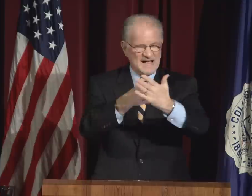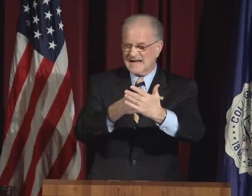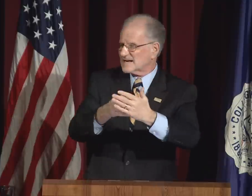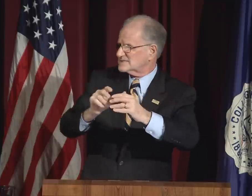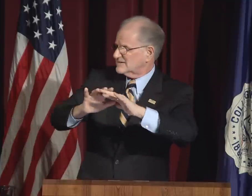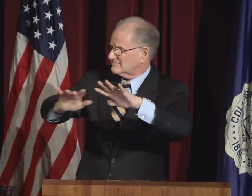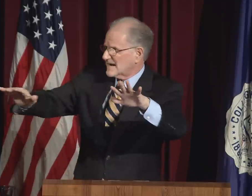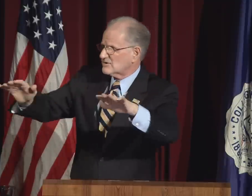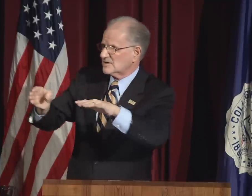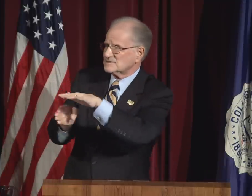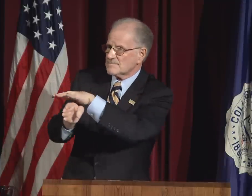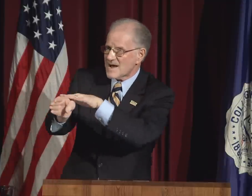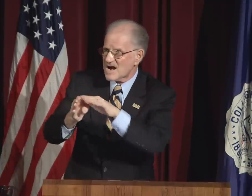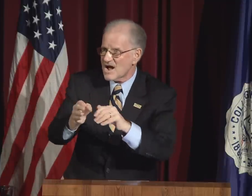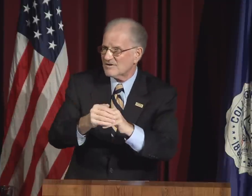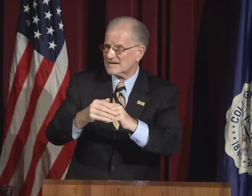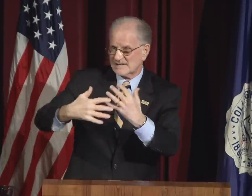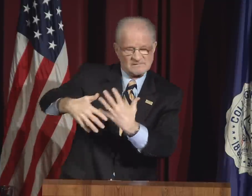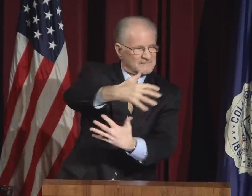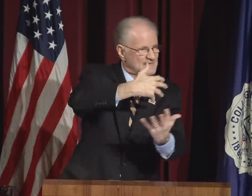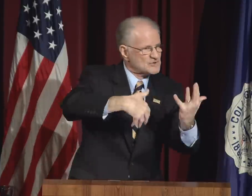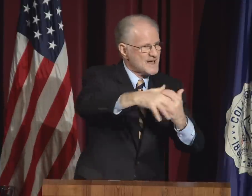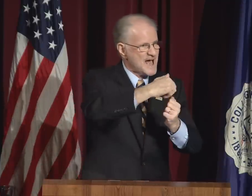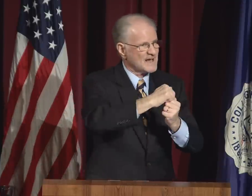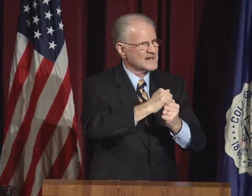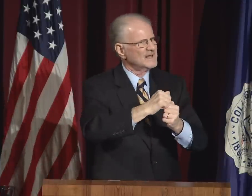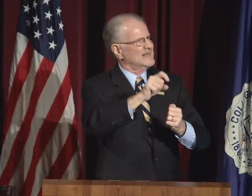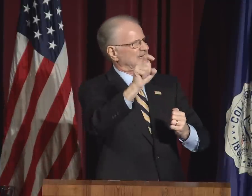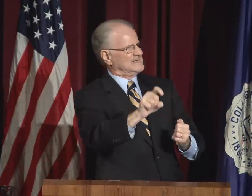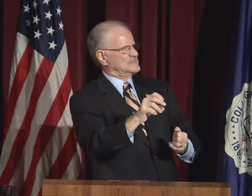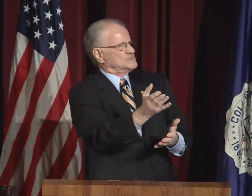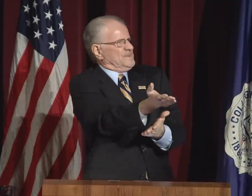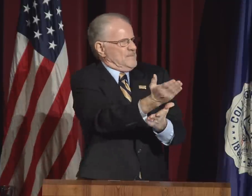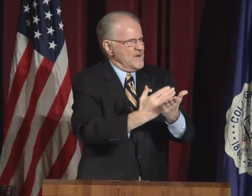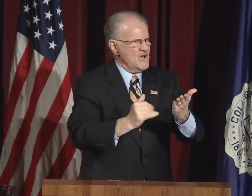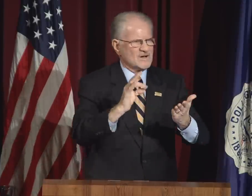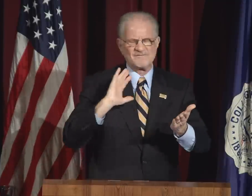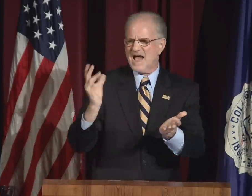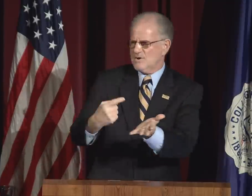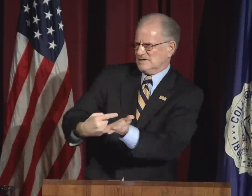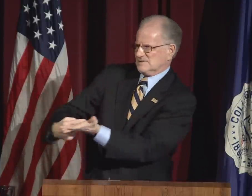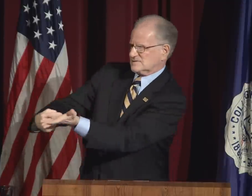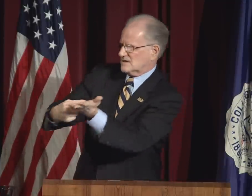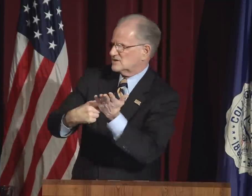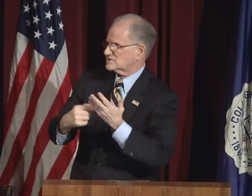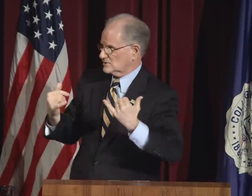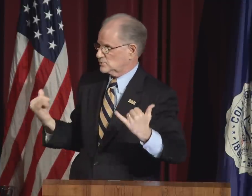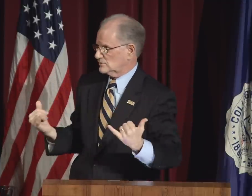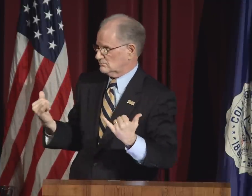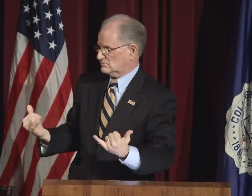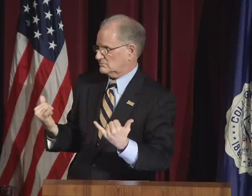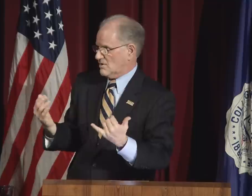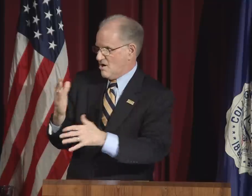the study of the ways discrimination against various minorities interact,